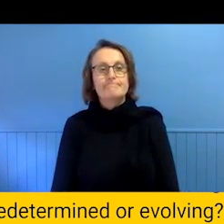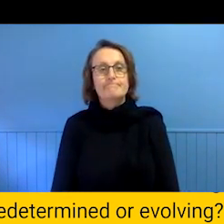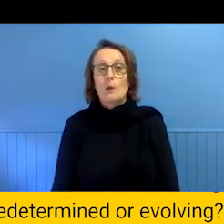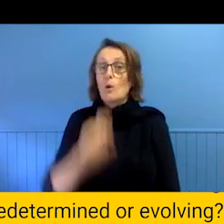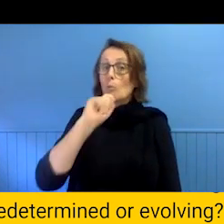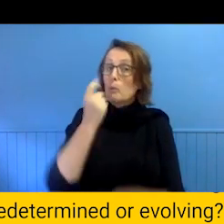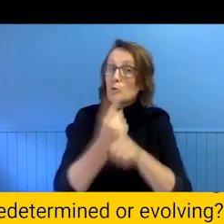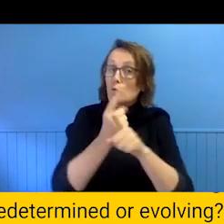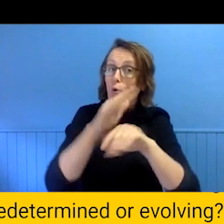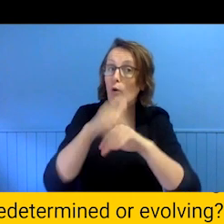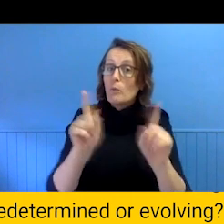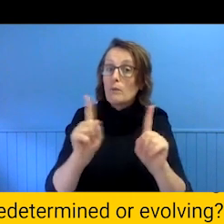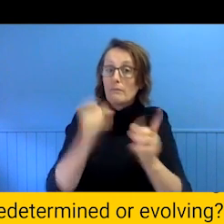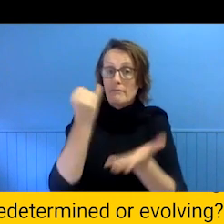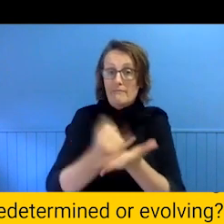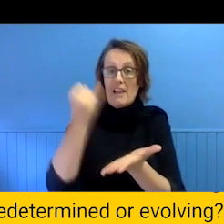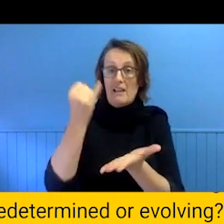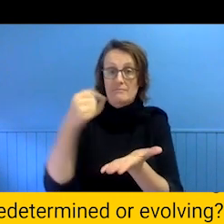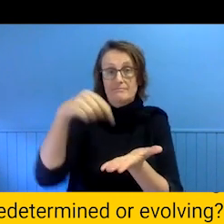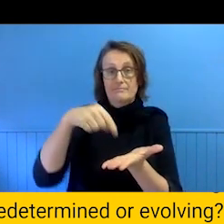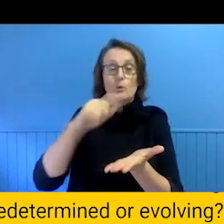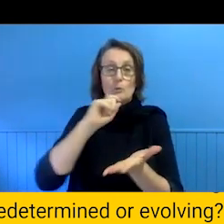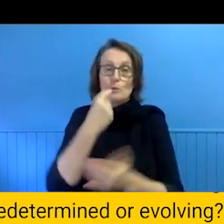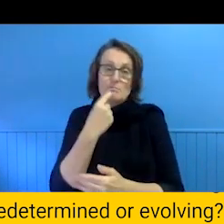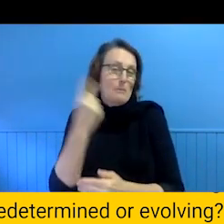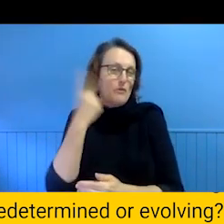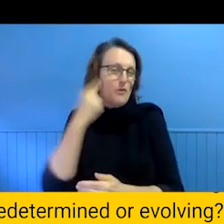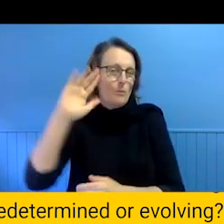number of talks about this, but we are going to say it, too. It is